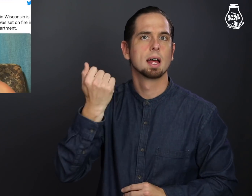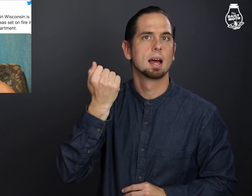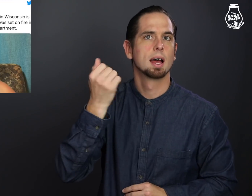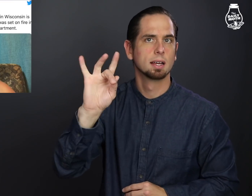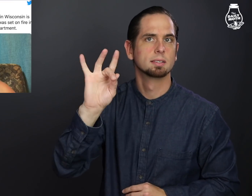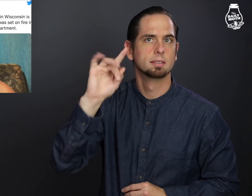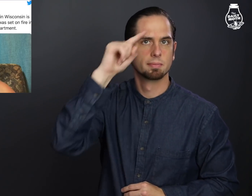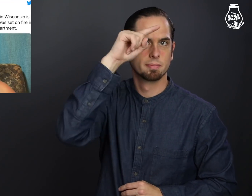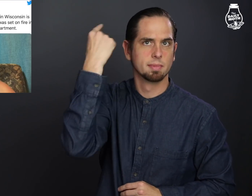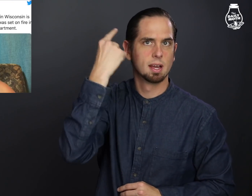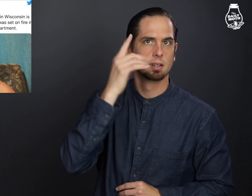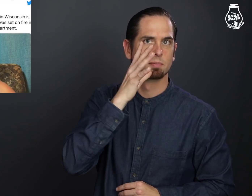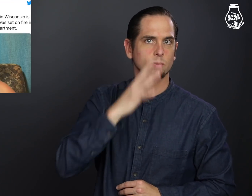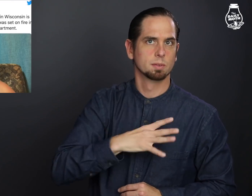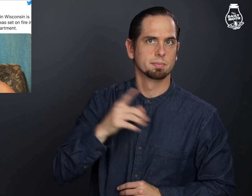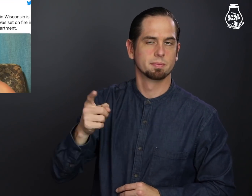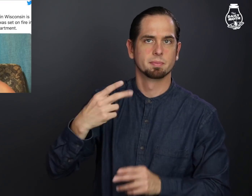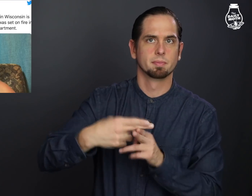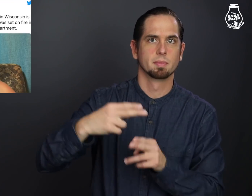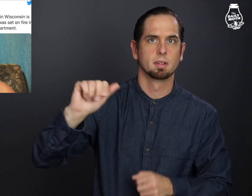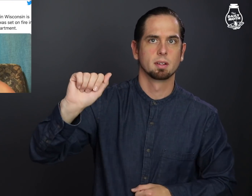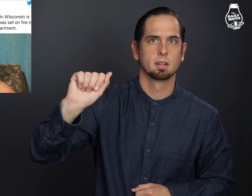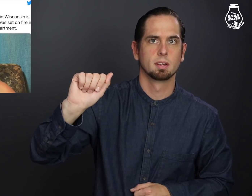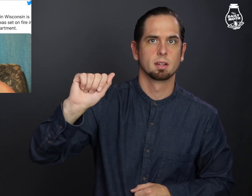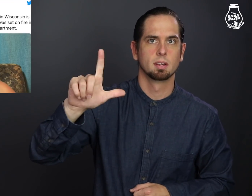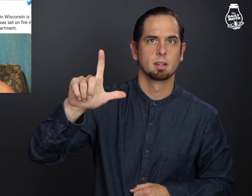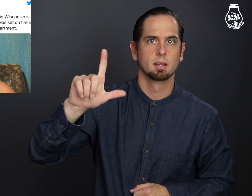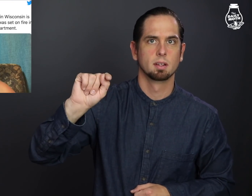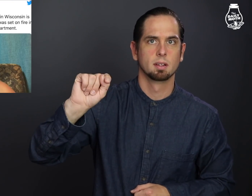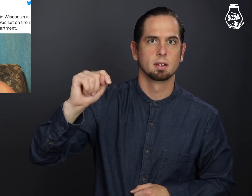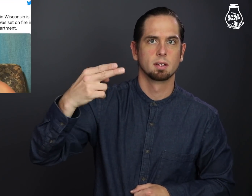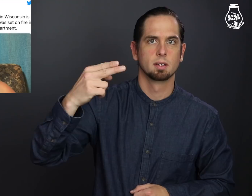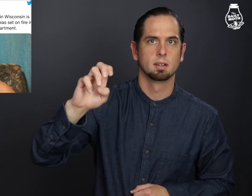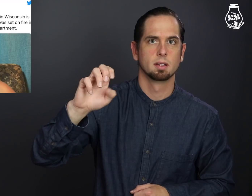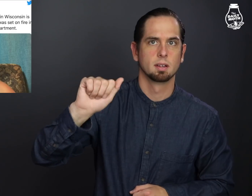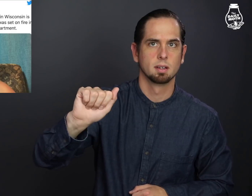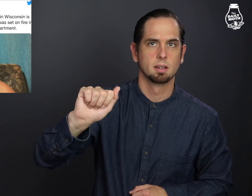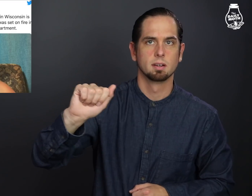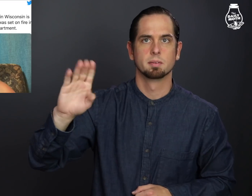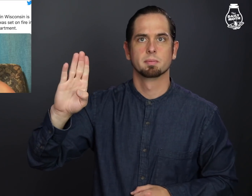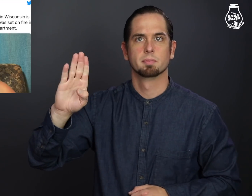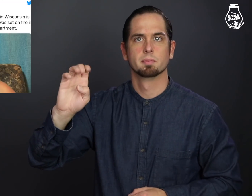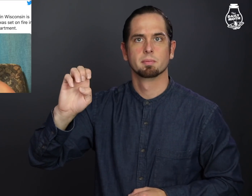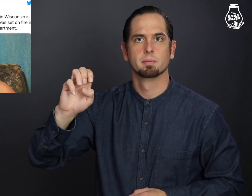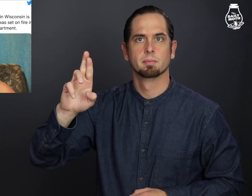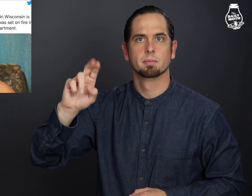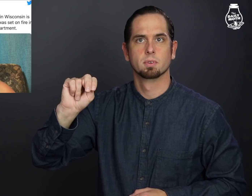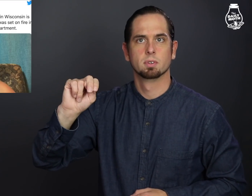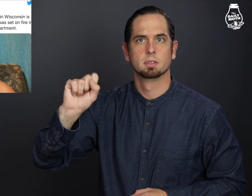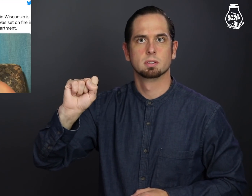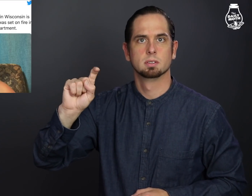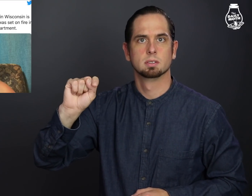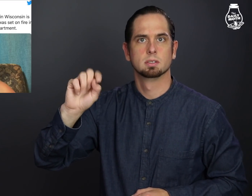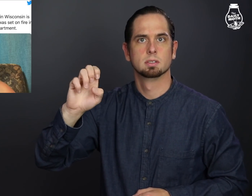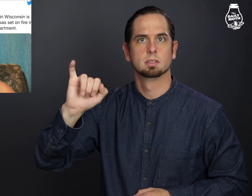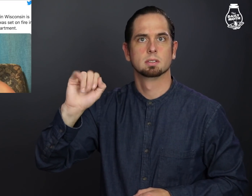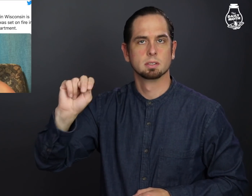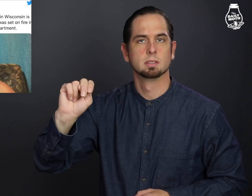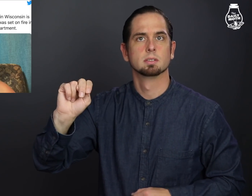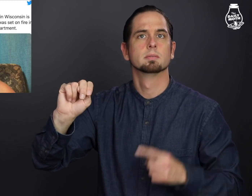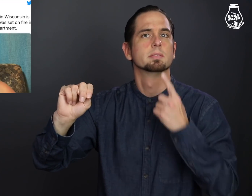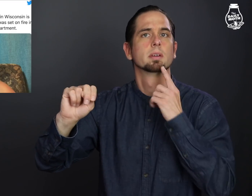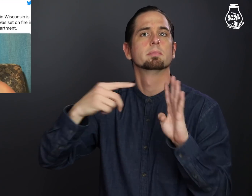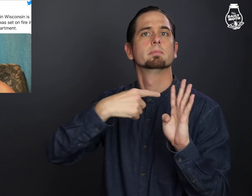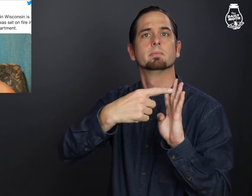a 18-year-old Black woman, Althea Bernstein,